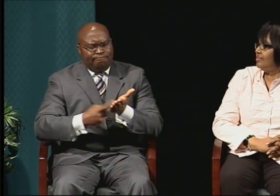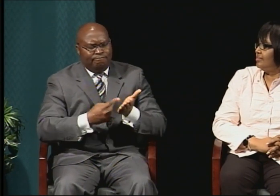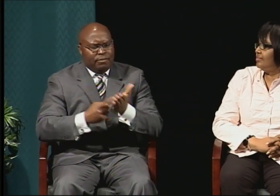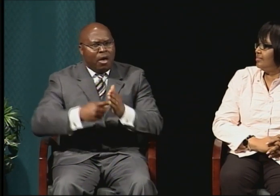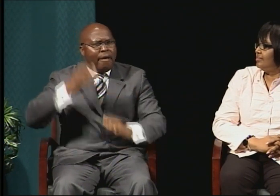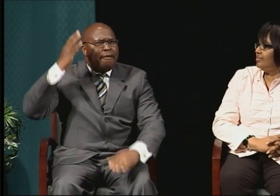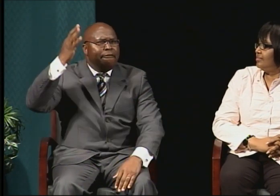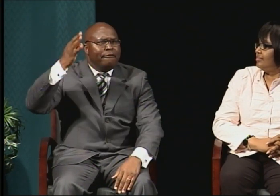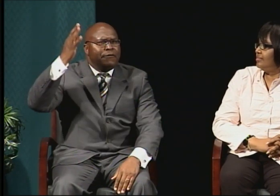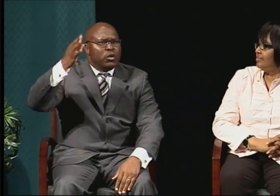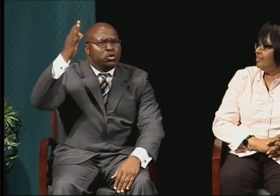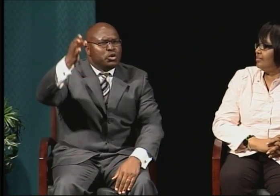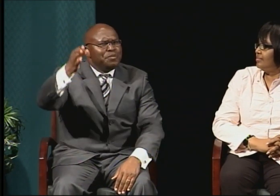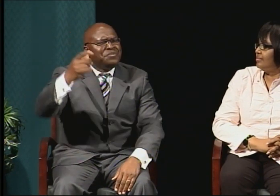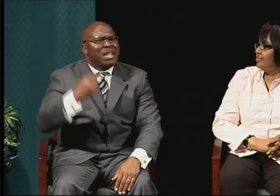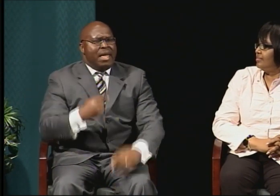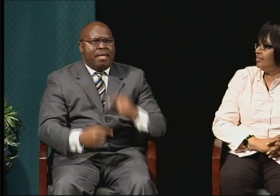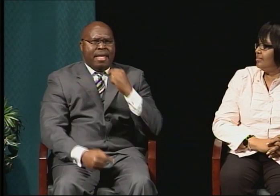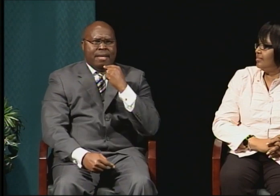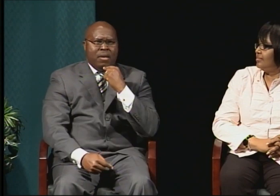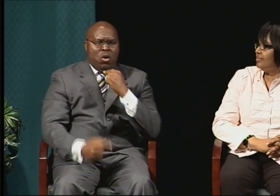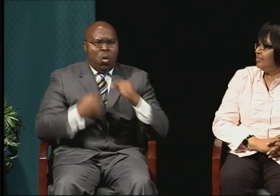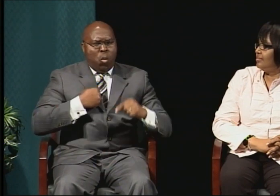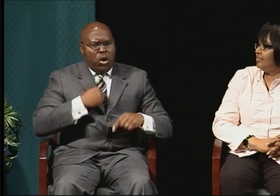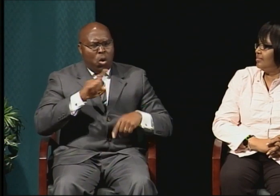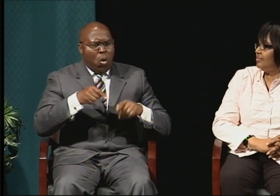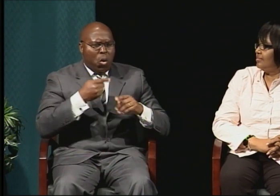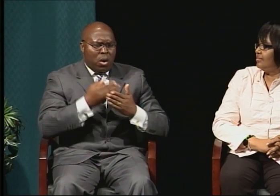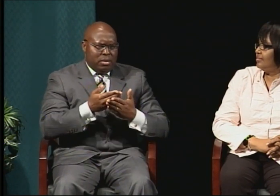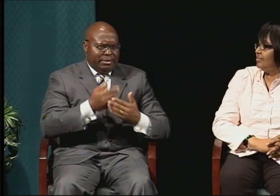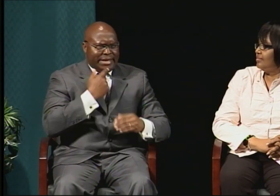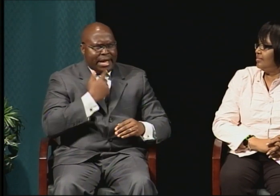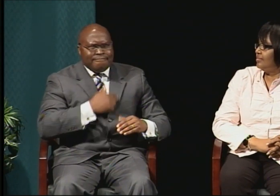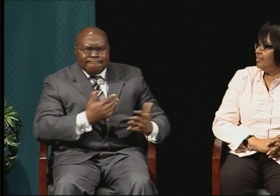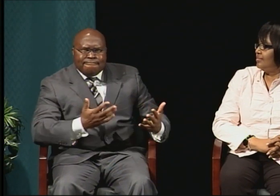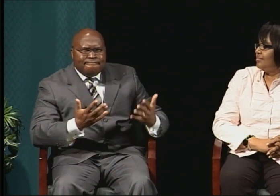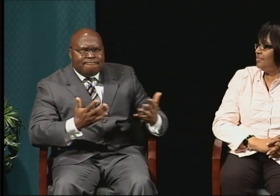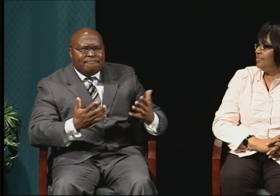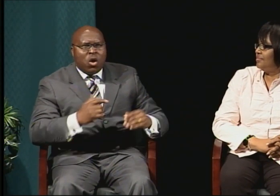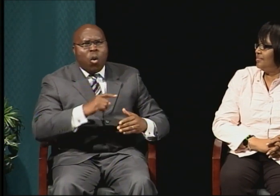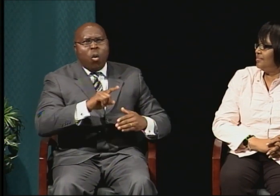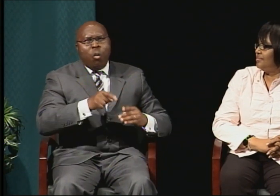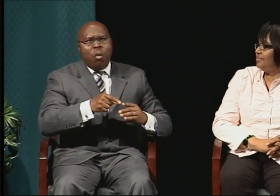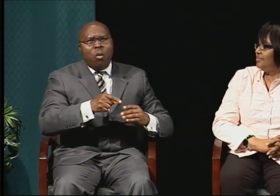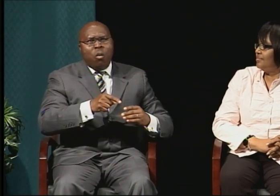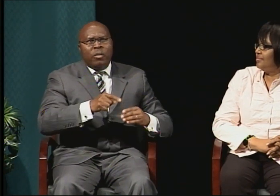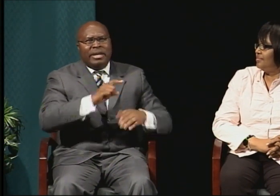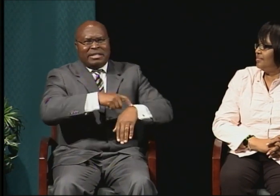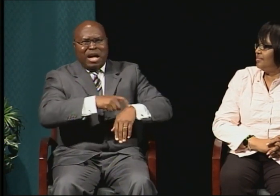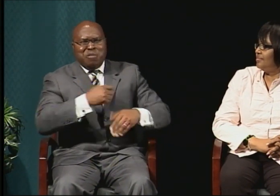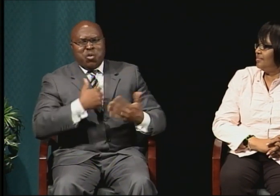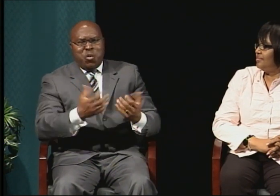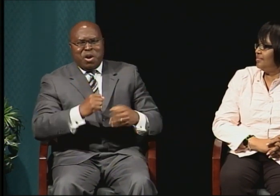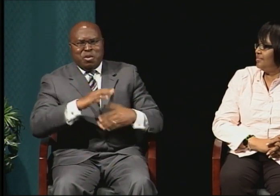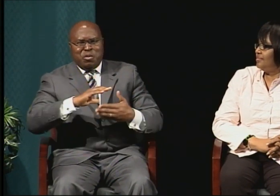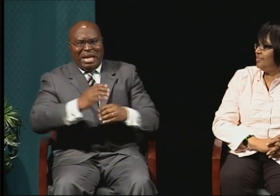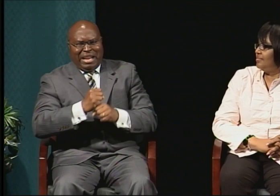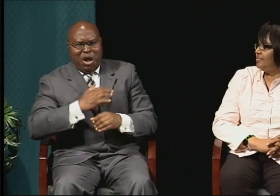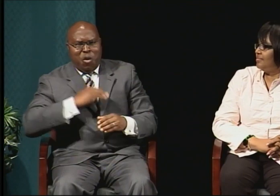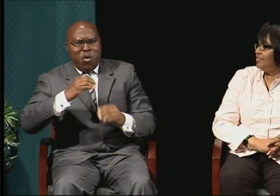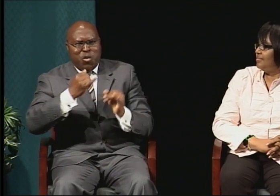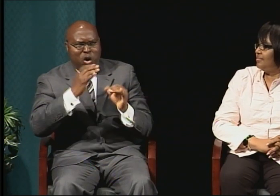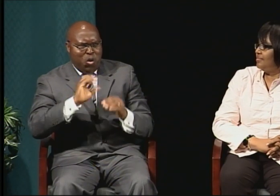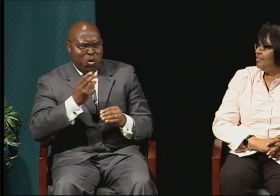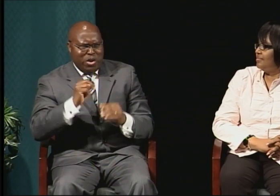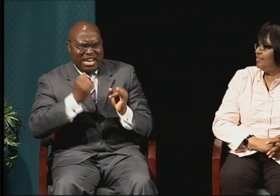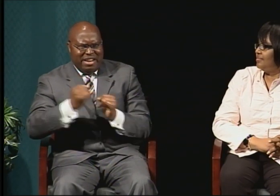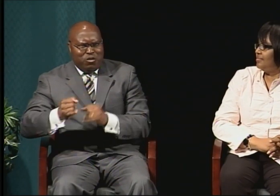And we all talked about the idea of getting our PhDs.